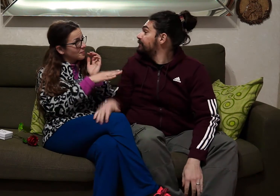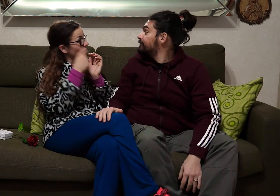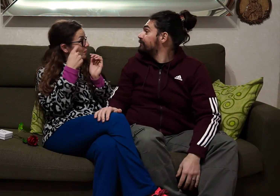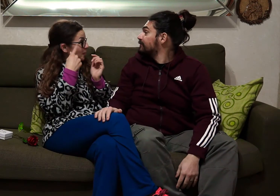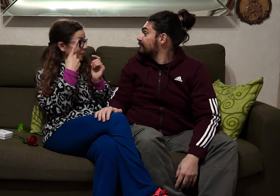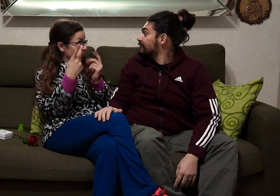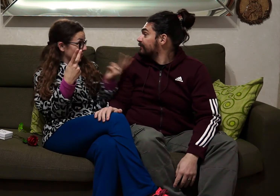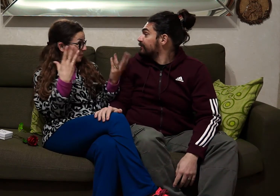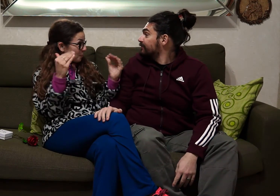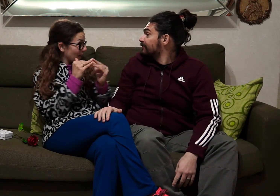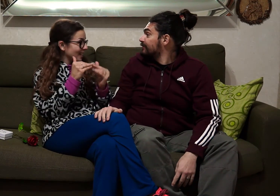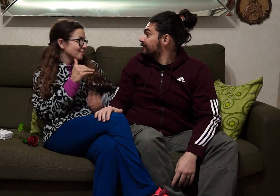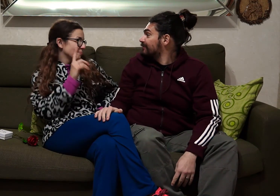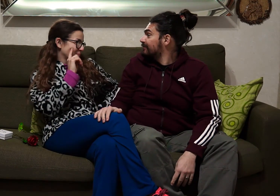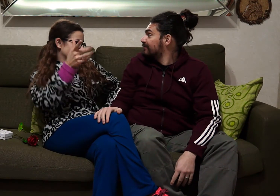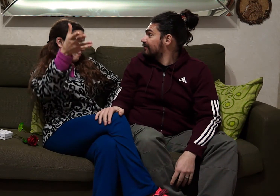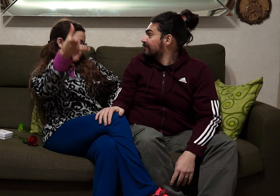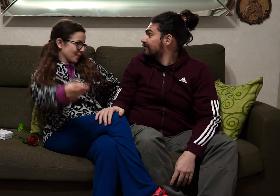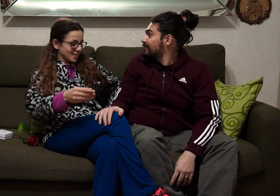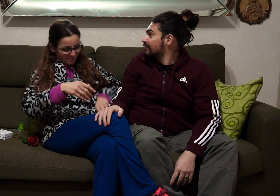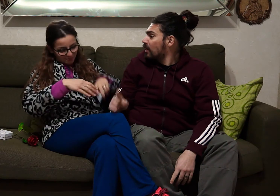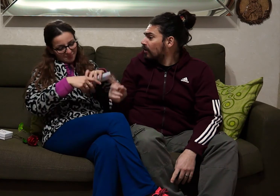since you and I want to see a movie, better be even and turn off.